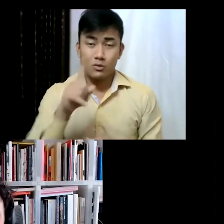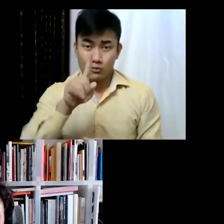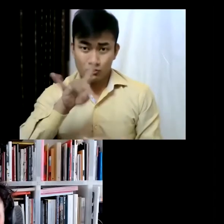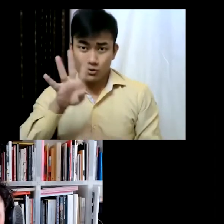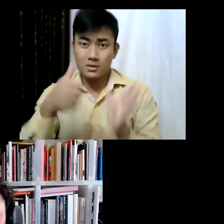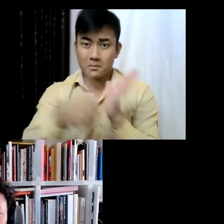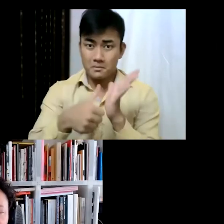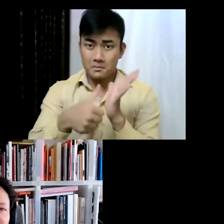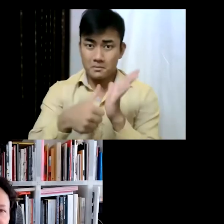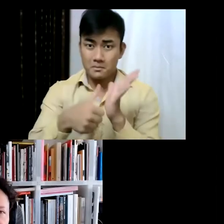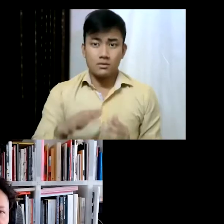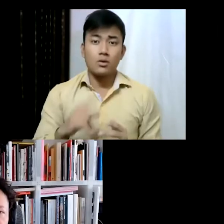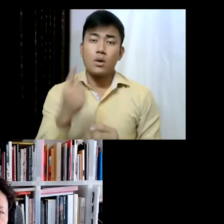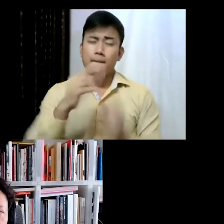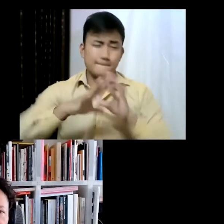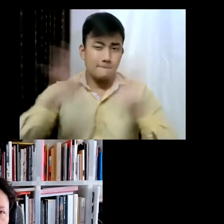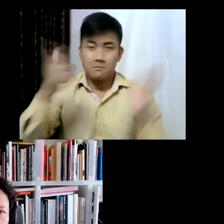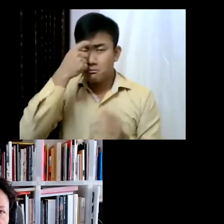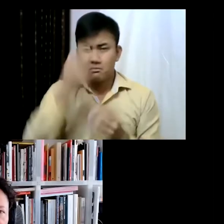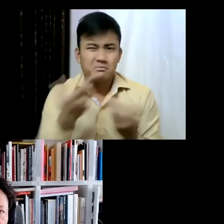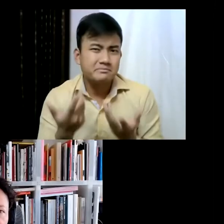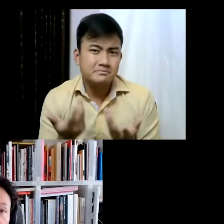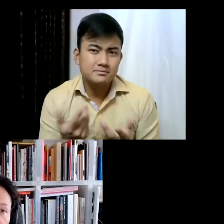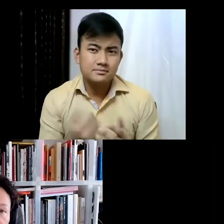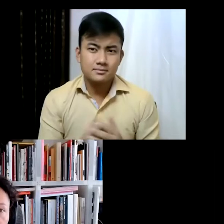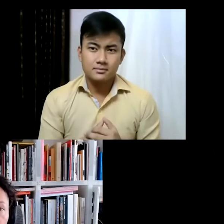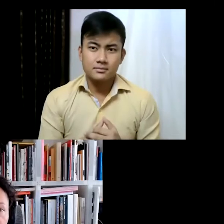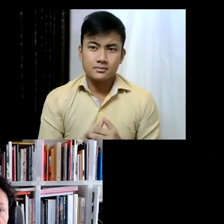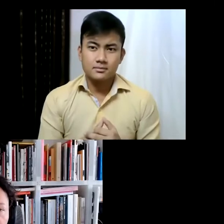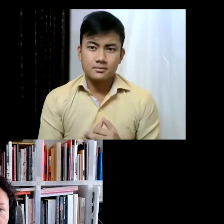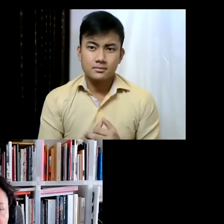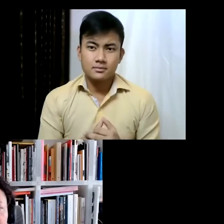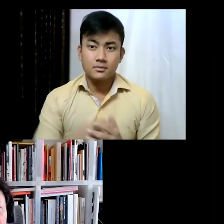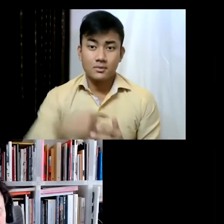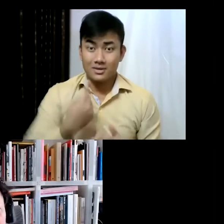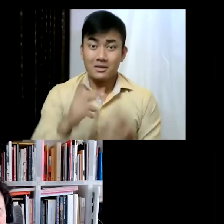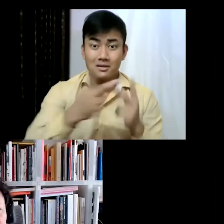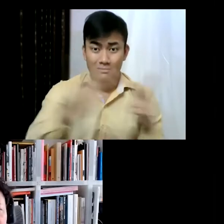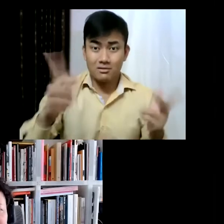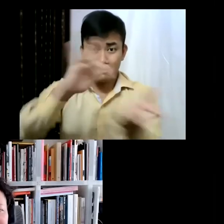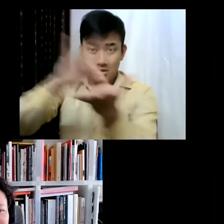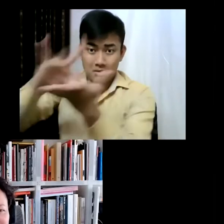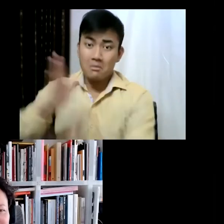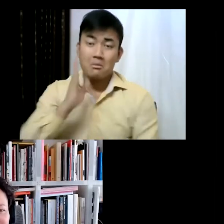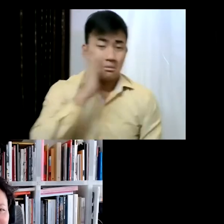and one of the biggest challenges for me was not to be able to travel. And you know that's